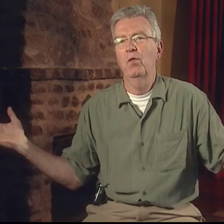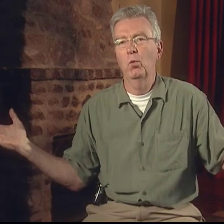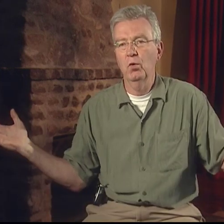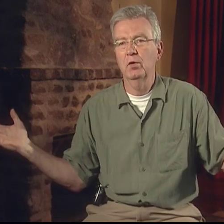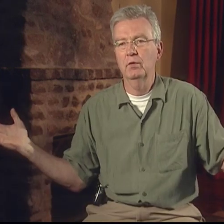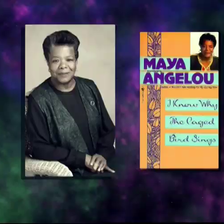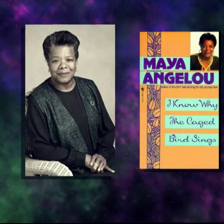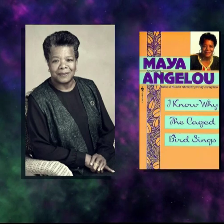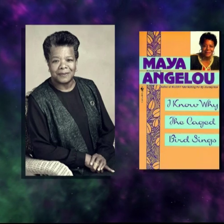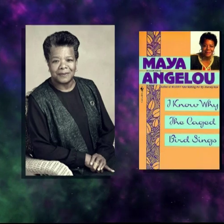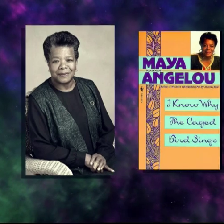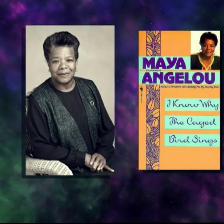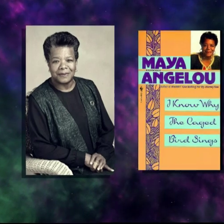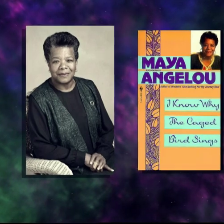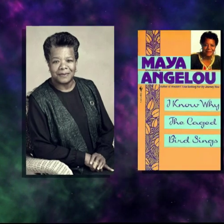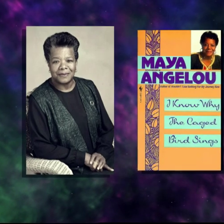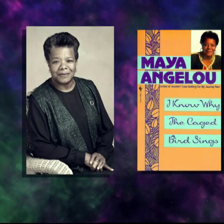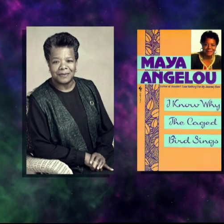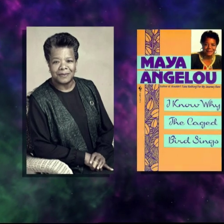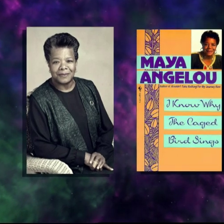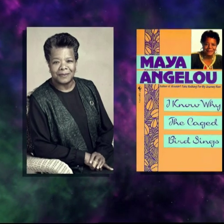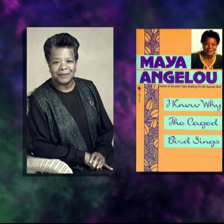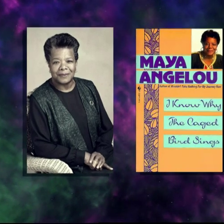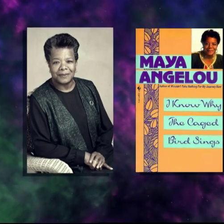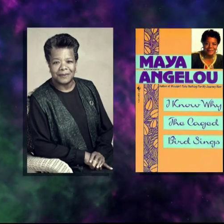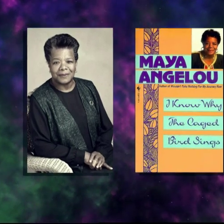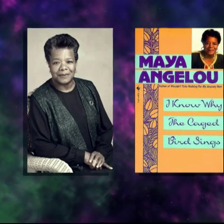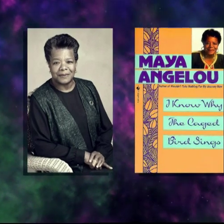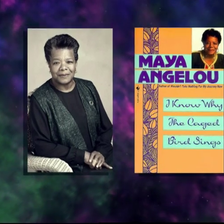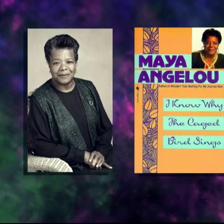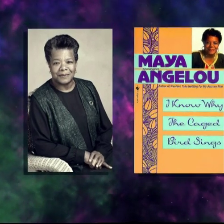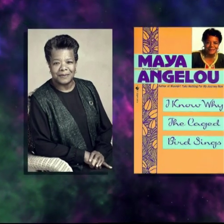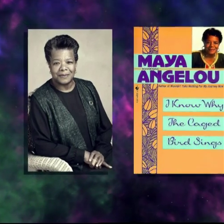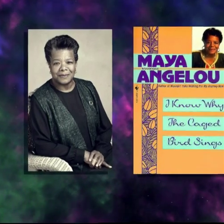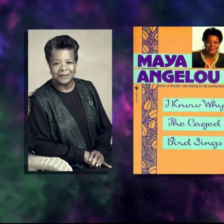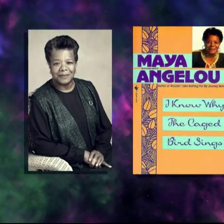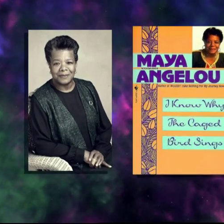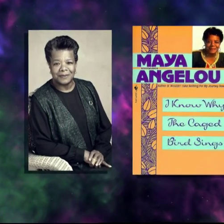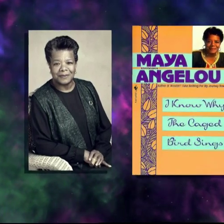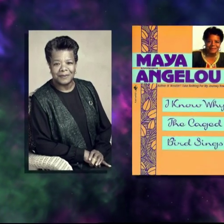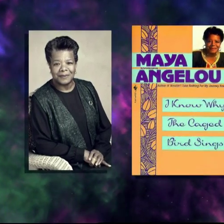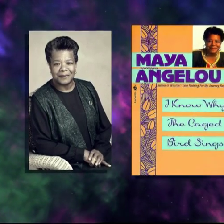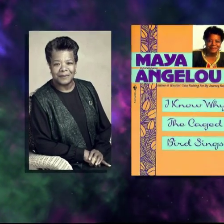In the '50s and '60s there were women claiming their voices, and the establishment saying,